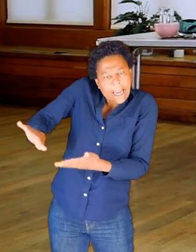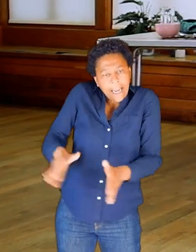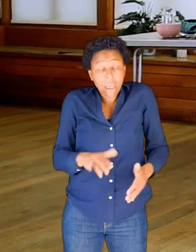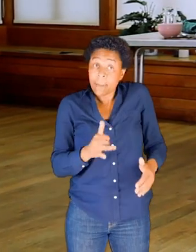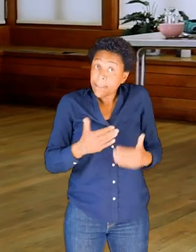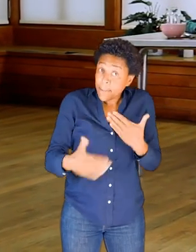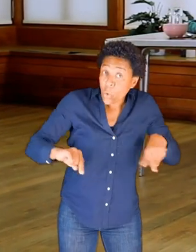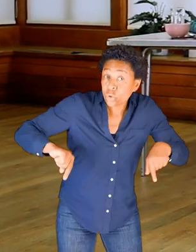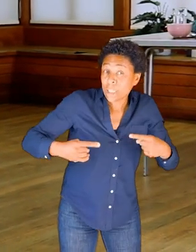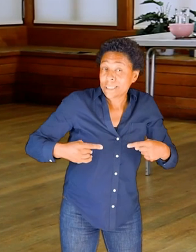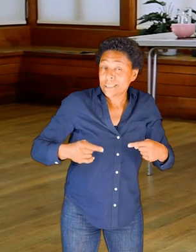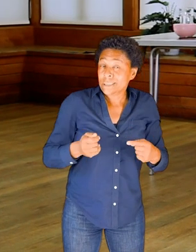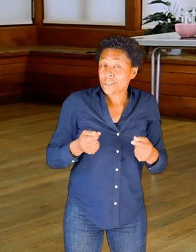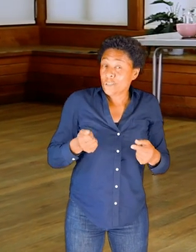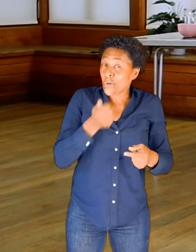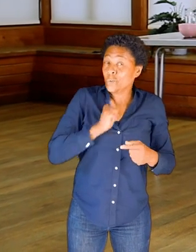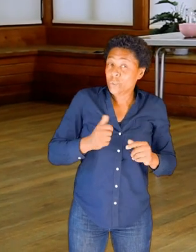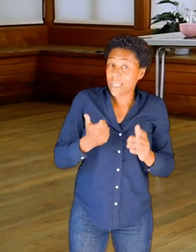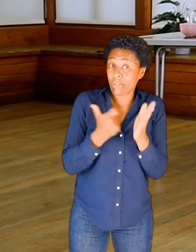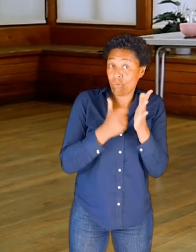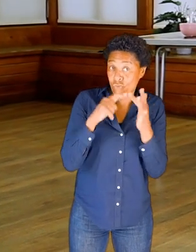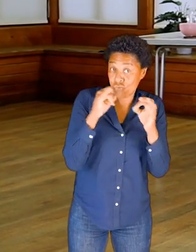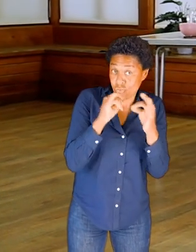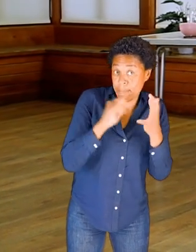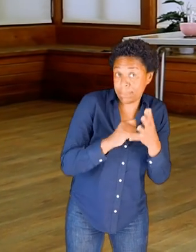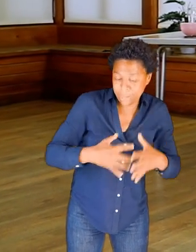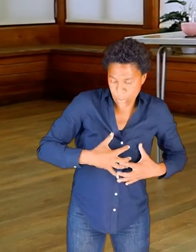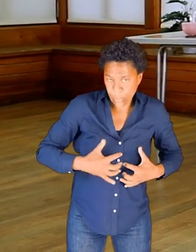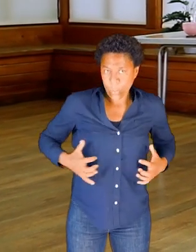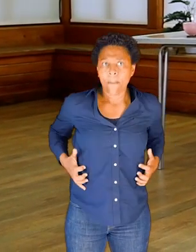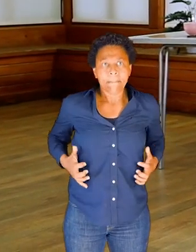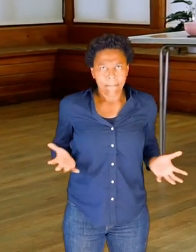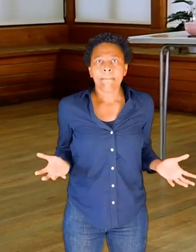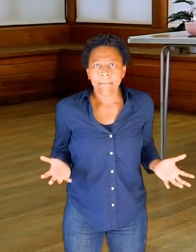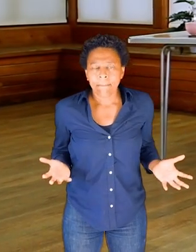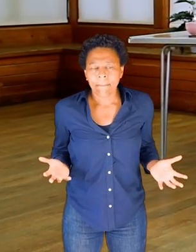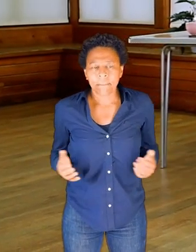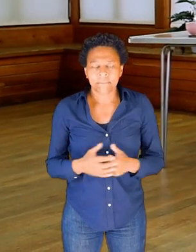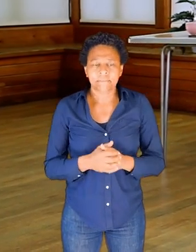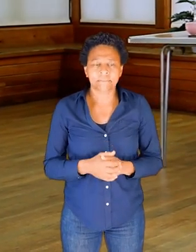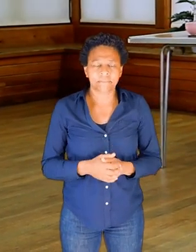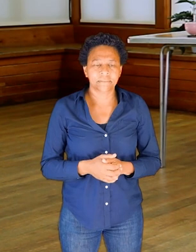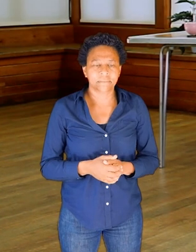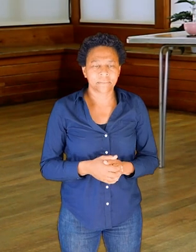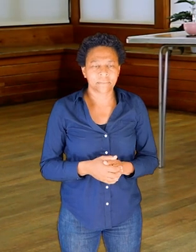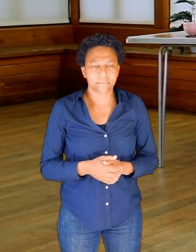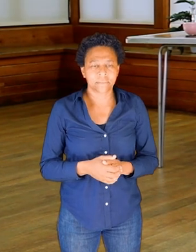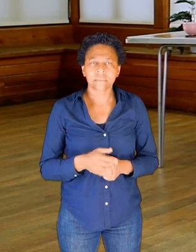Perhaps more challenging with the ribs being so close to the centre line.